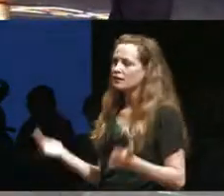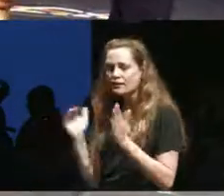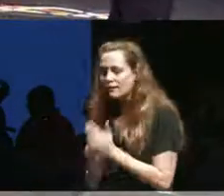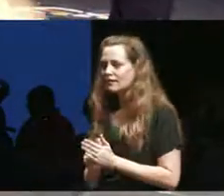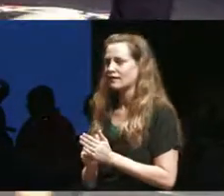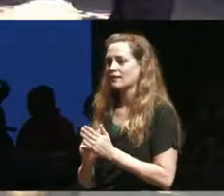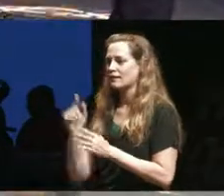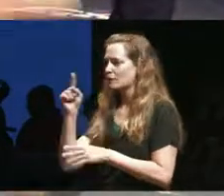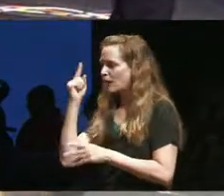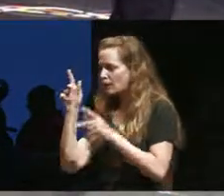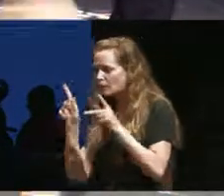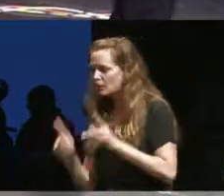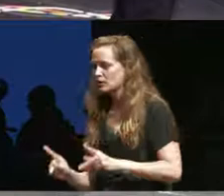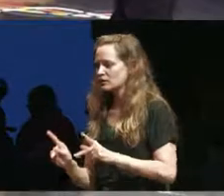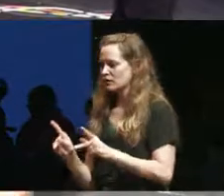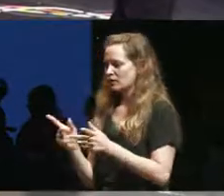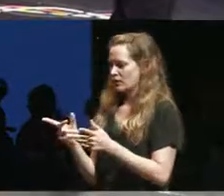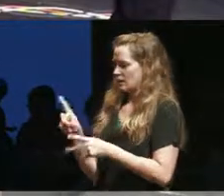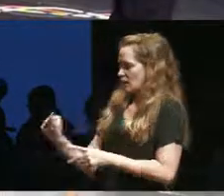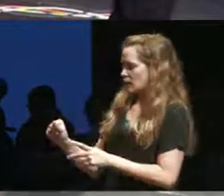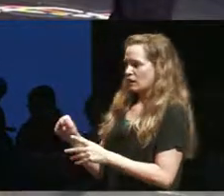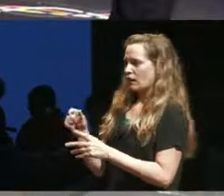with psychiatric disabilities who's been killed by the police. There was someone